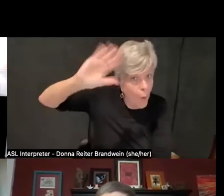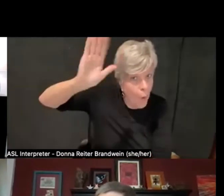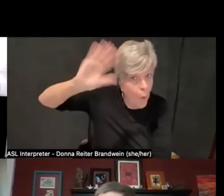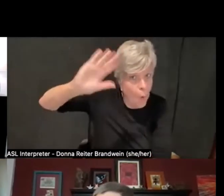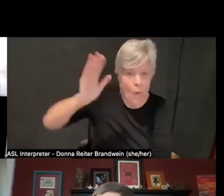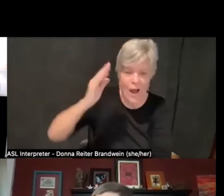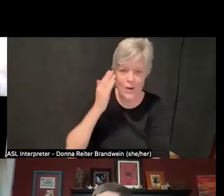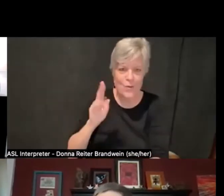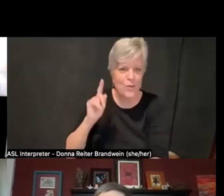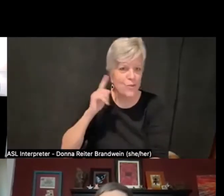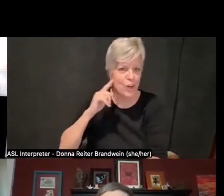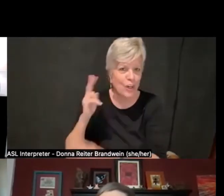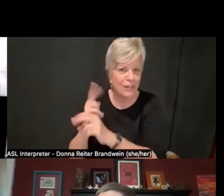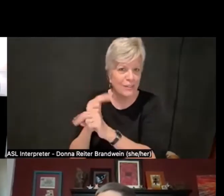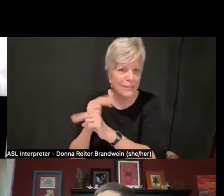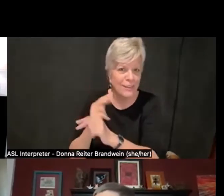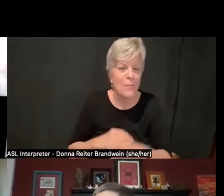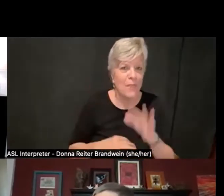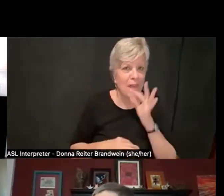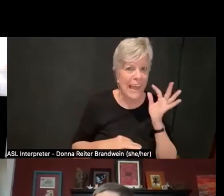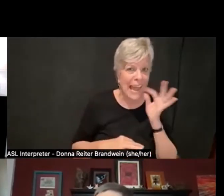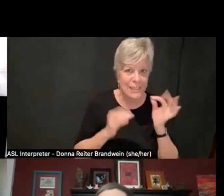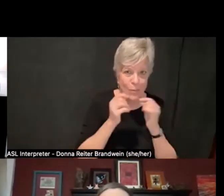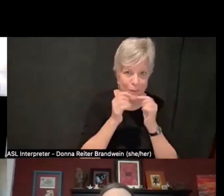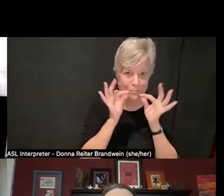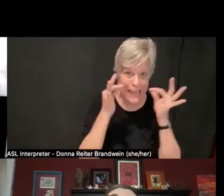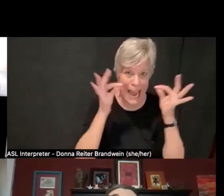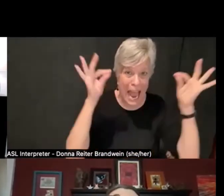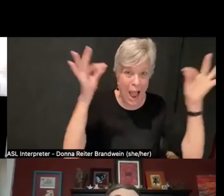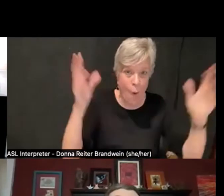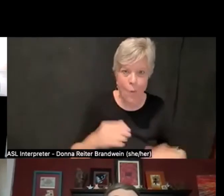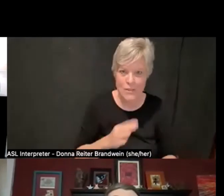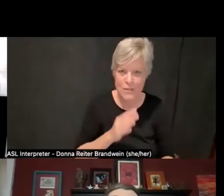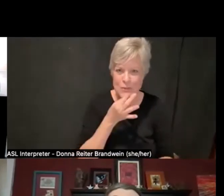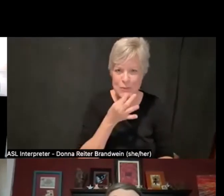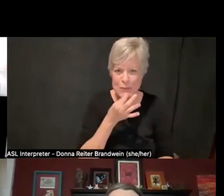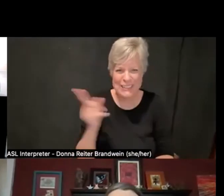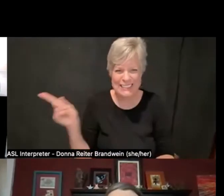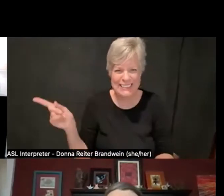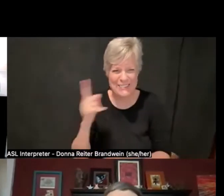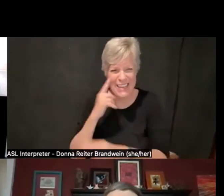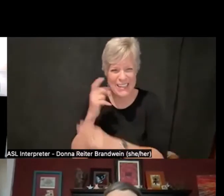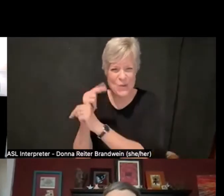but the cats will respond here in kind. And also,